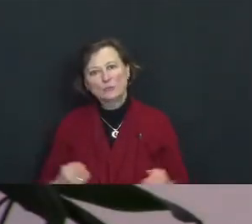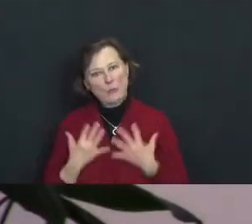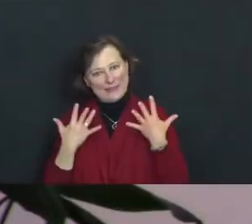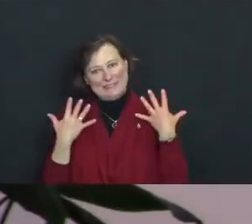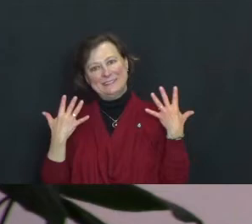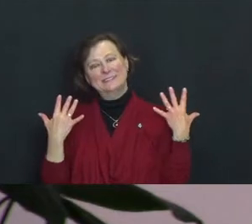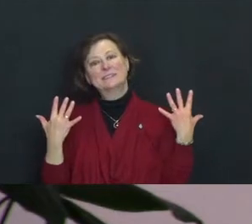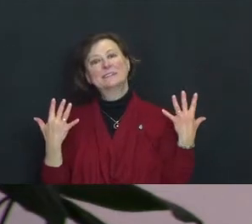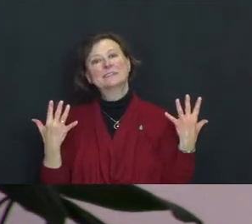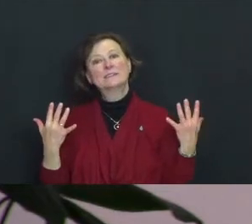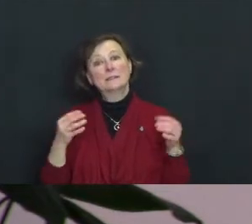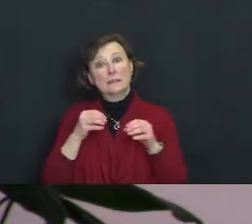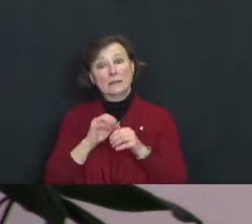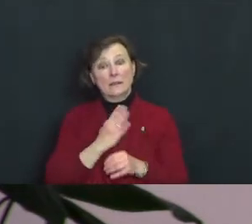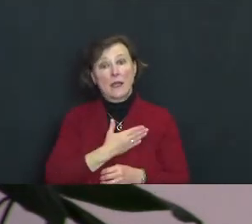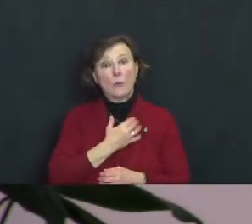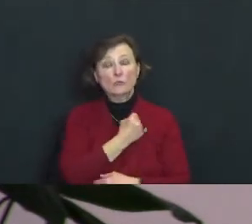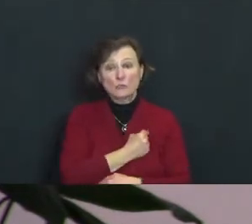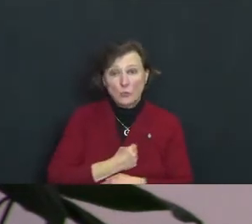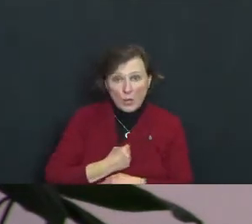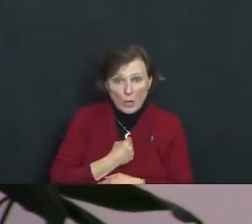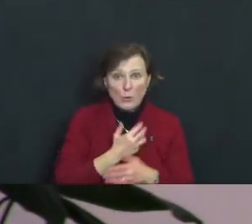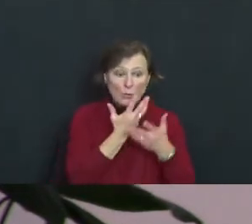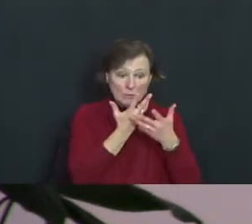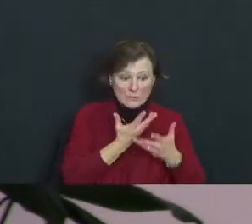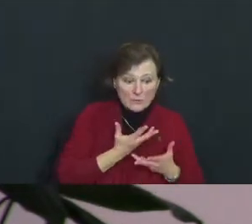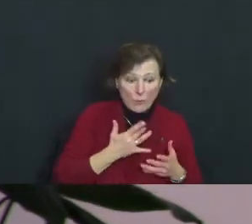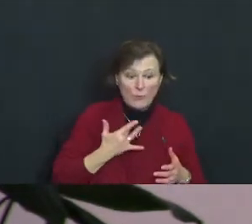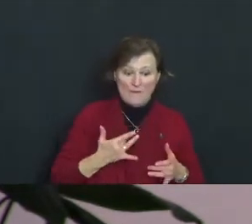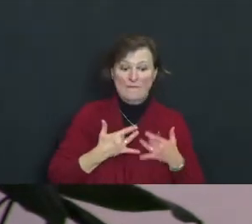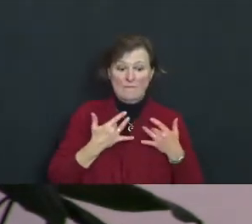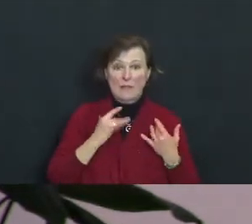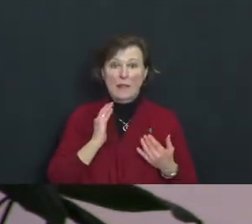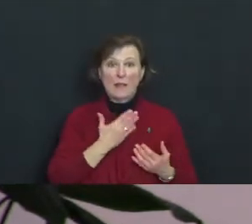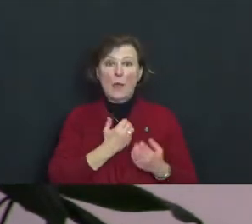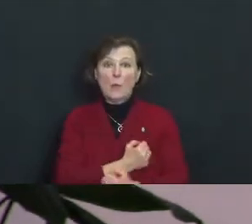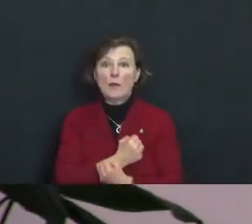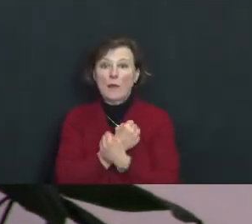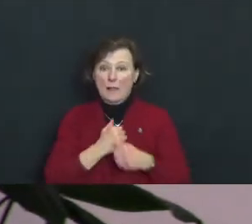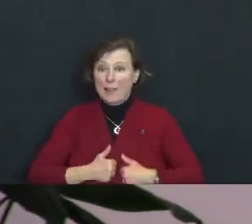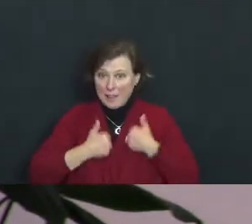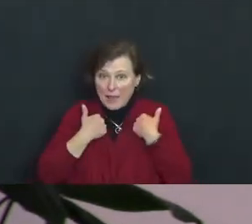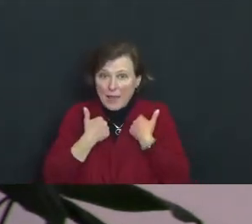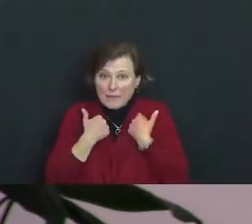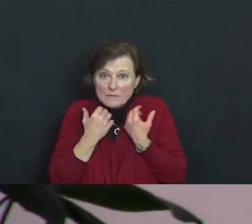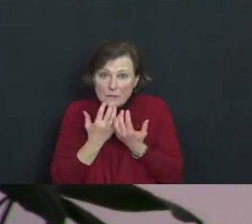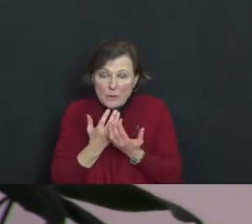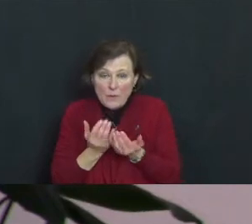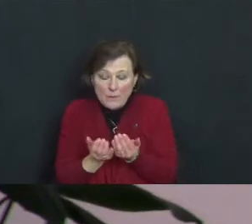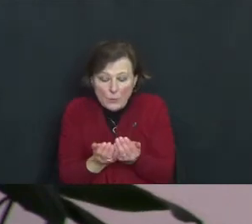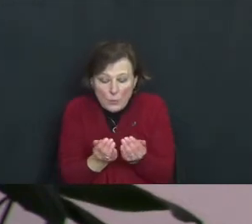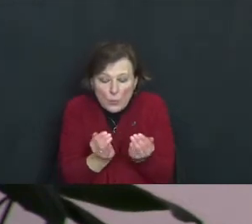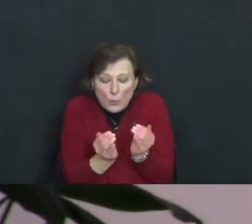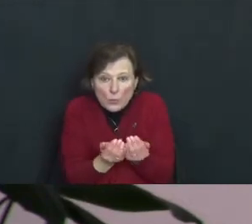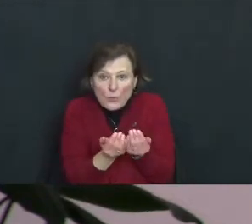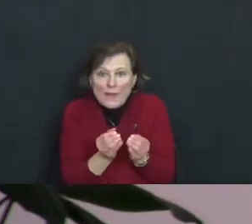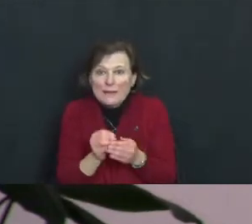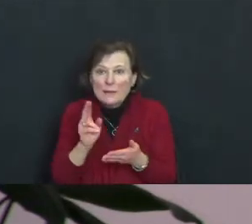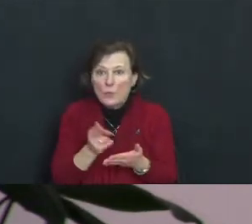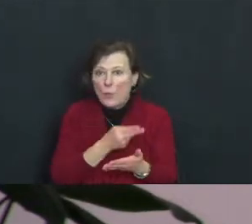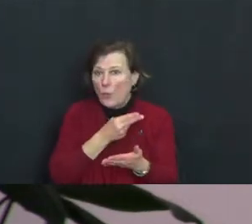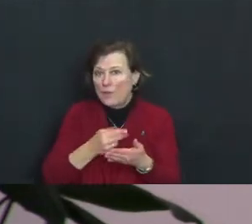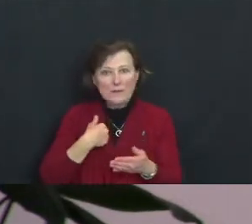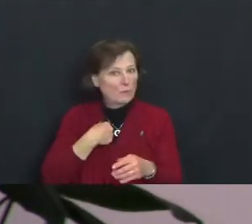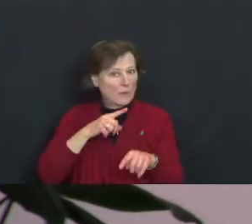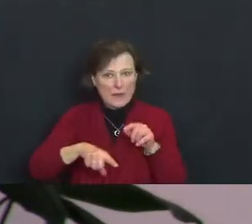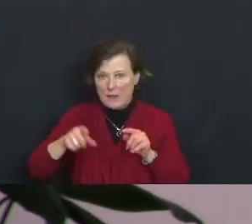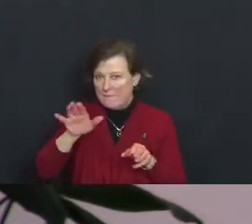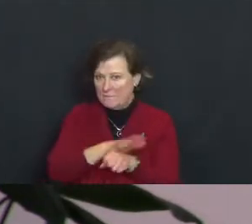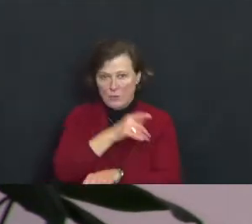Even in our sorrows we feel our lives cradled in holiness we cannot comprehend.